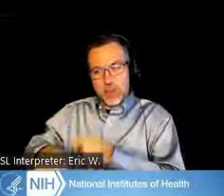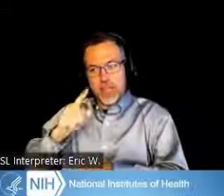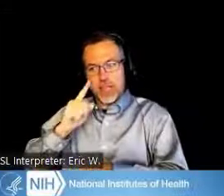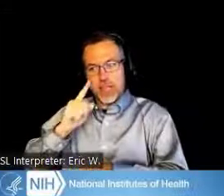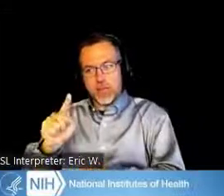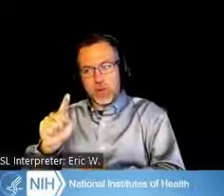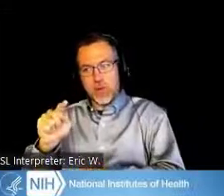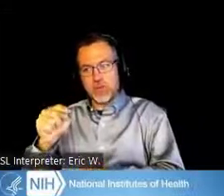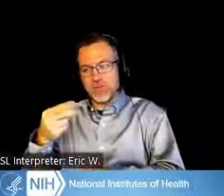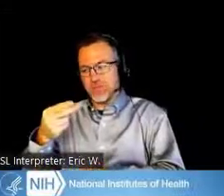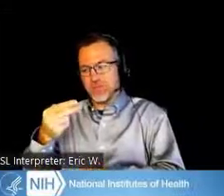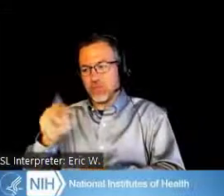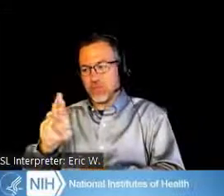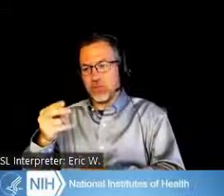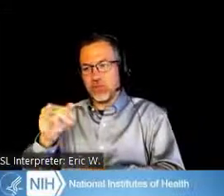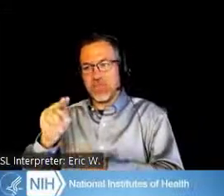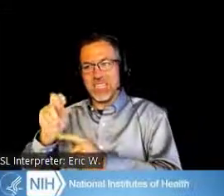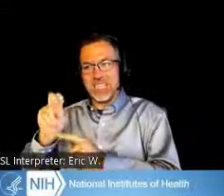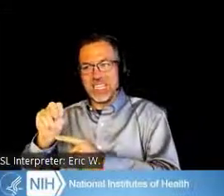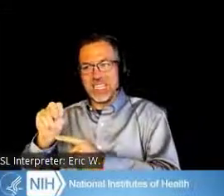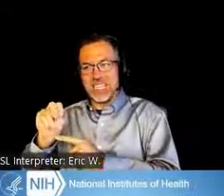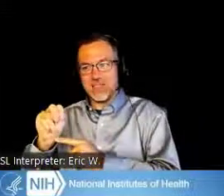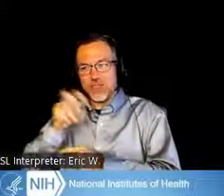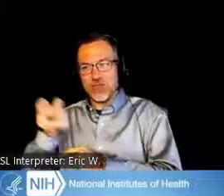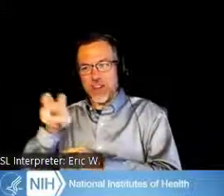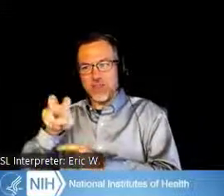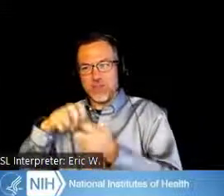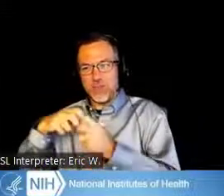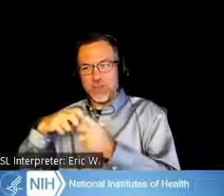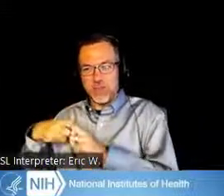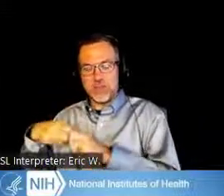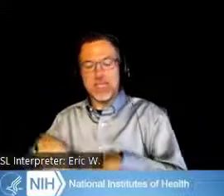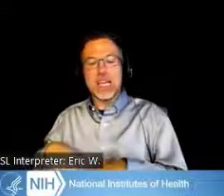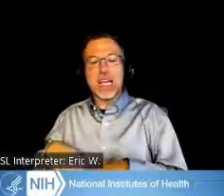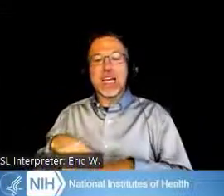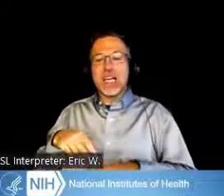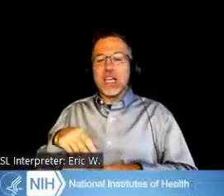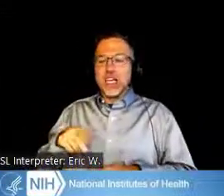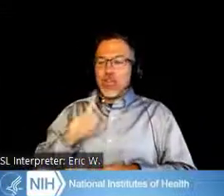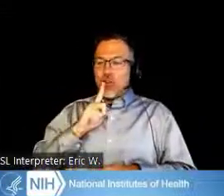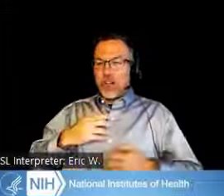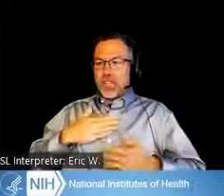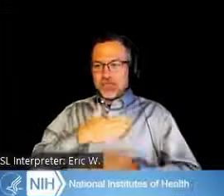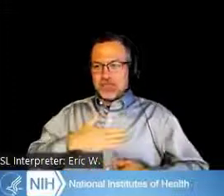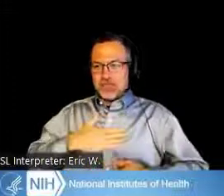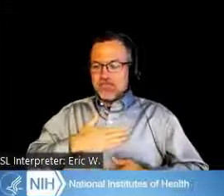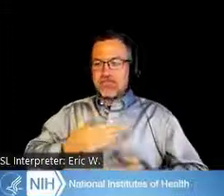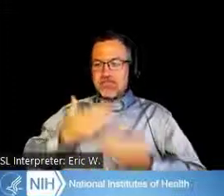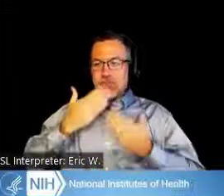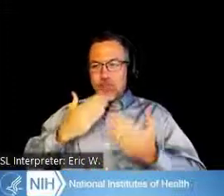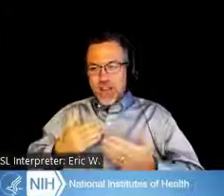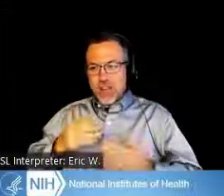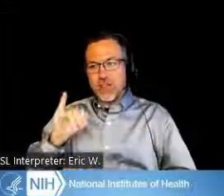who has some travel woes today. He was giving a pretty big talk, so we're really grateful for having Ismail stand in for us.